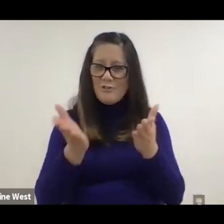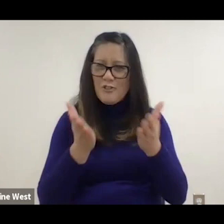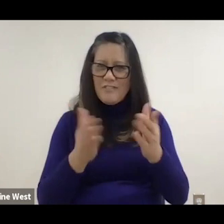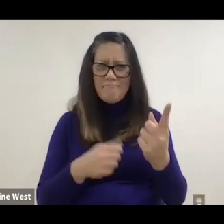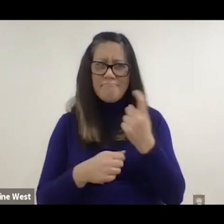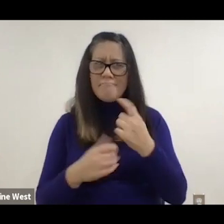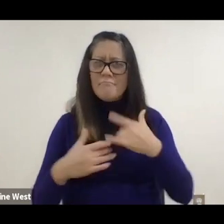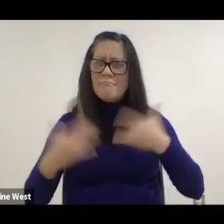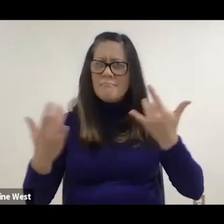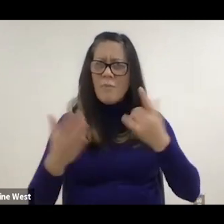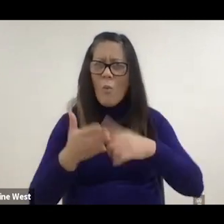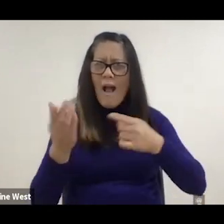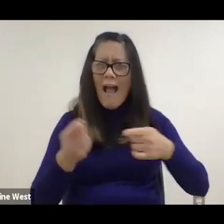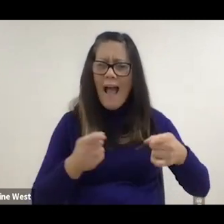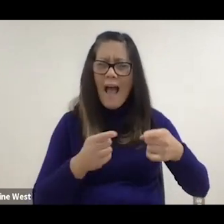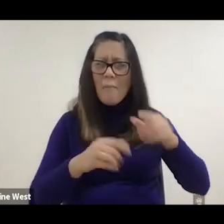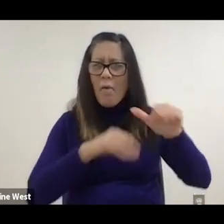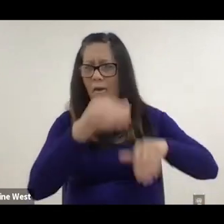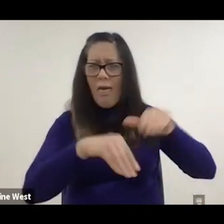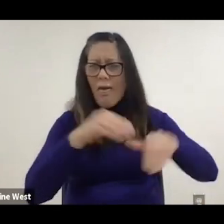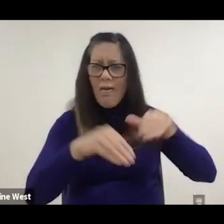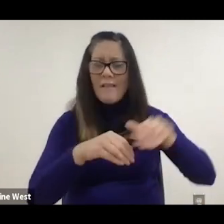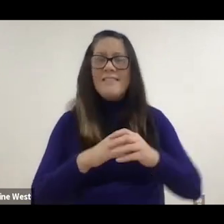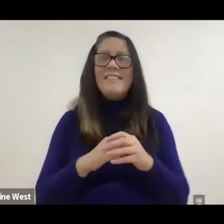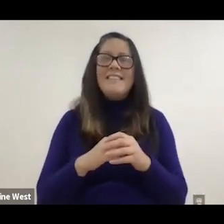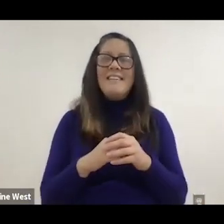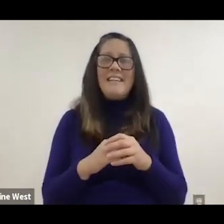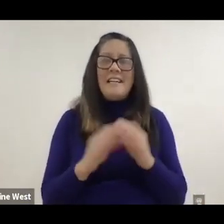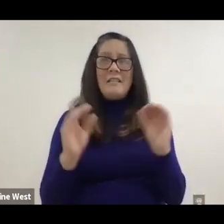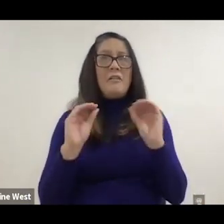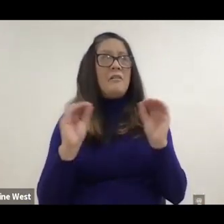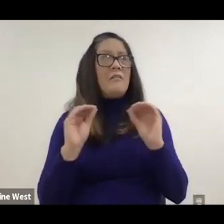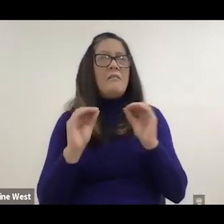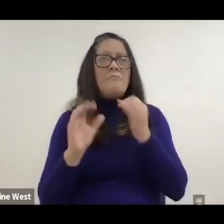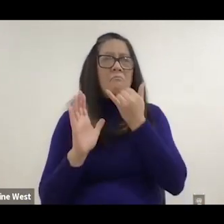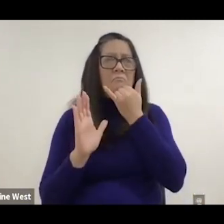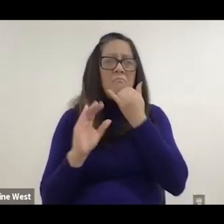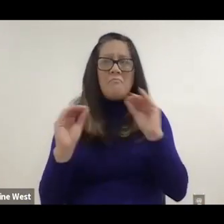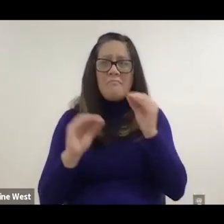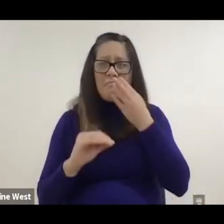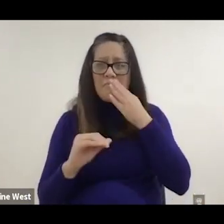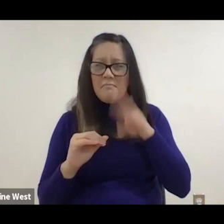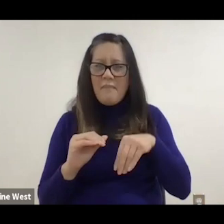to explain to them what happened. And basically it wasn't anything nefarious, but it happened.